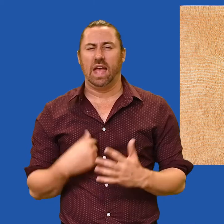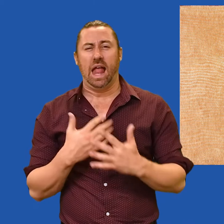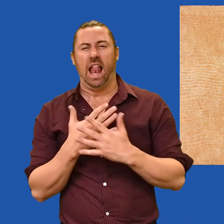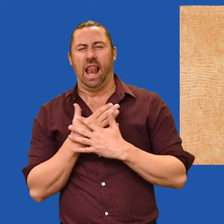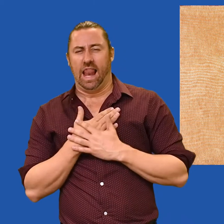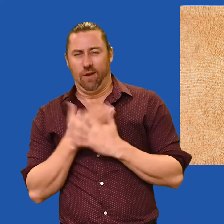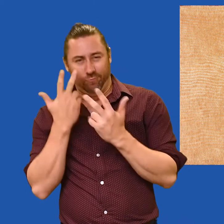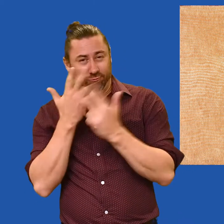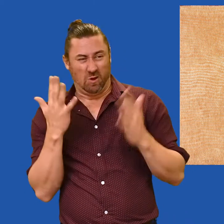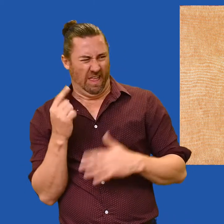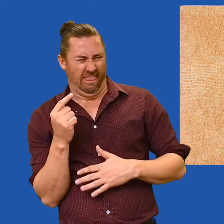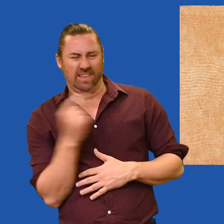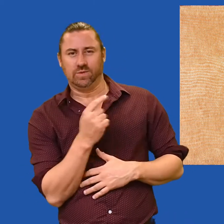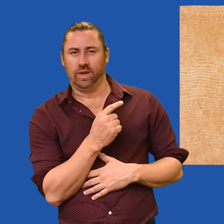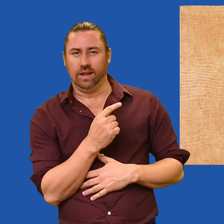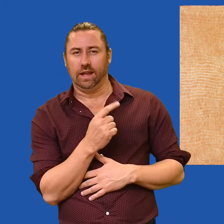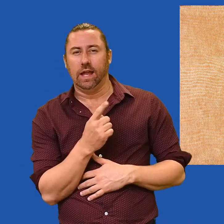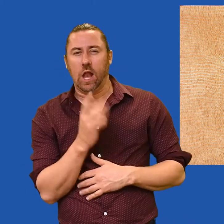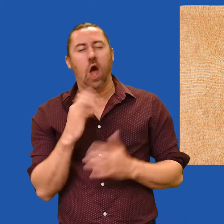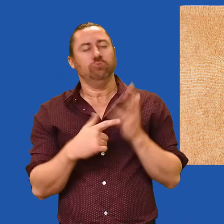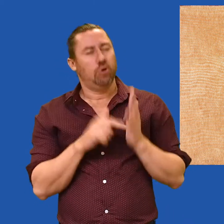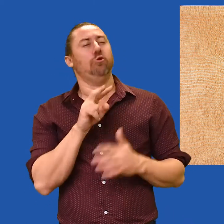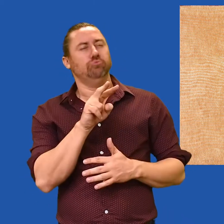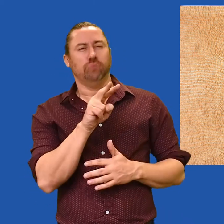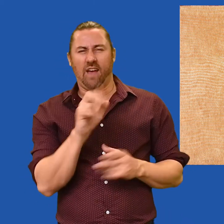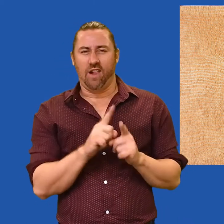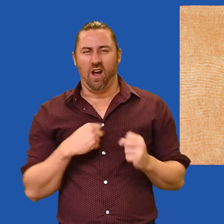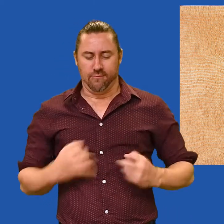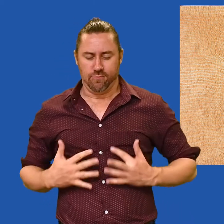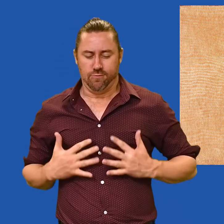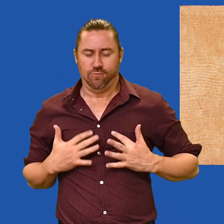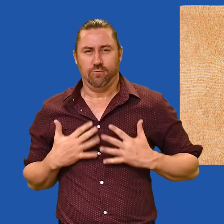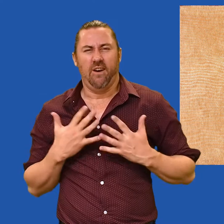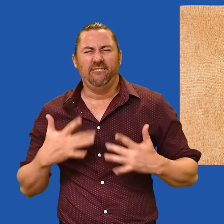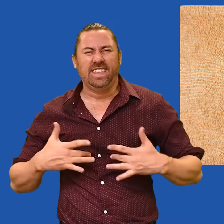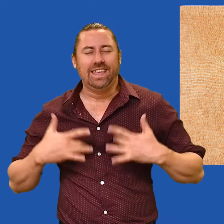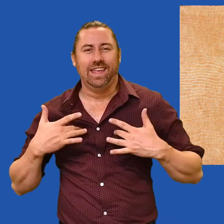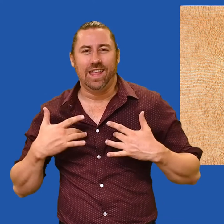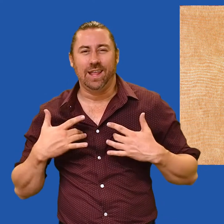I love showing visitors this artwork because you don’t just see it, you feel it!